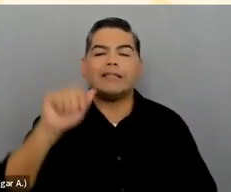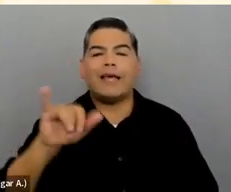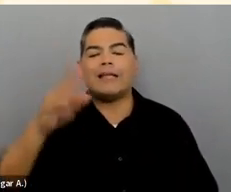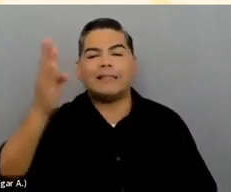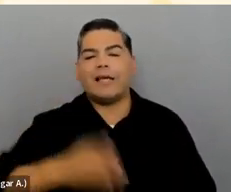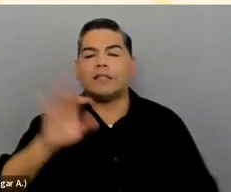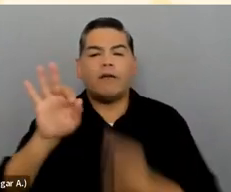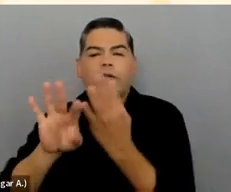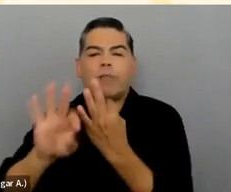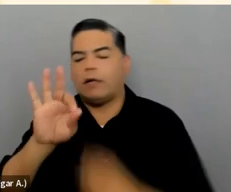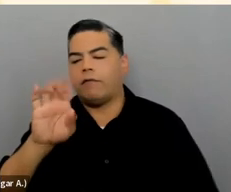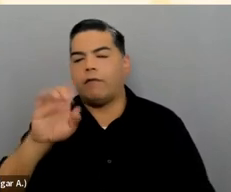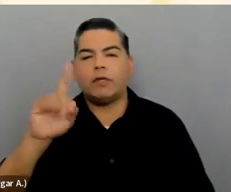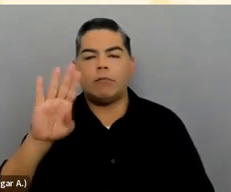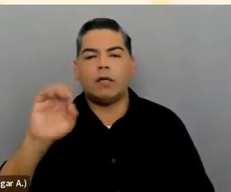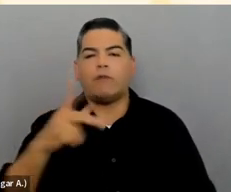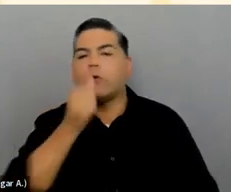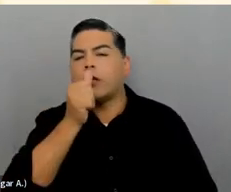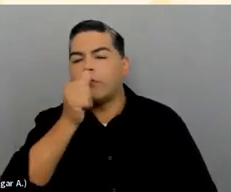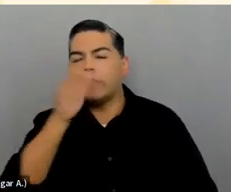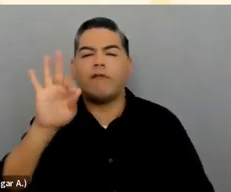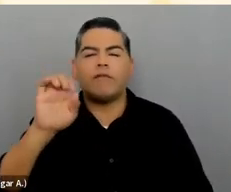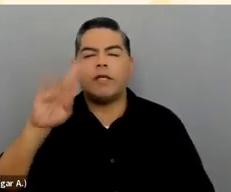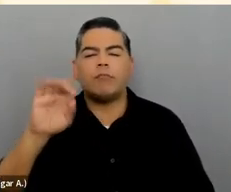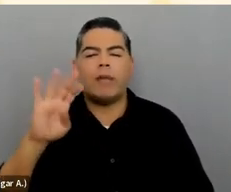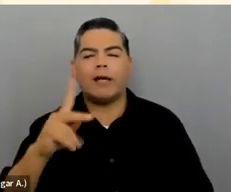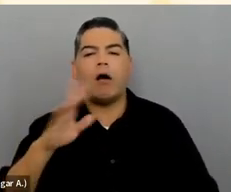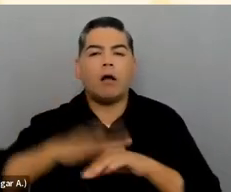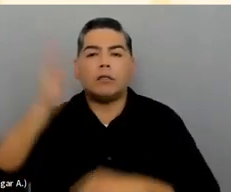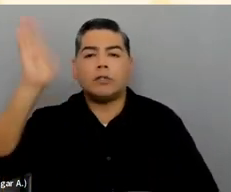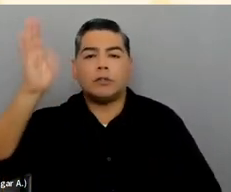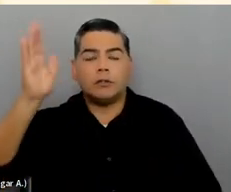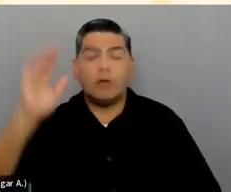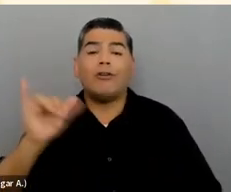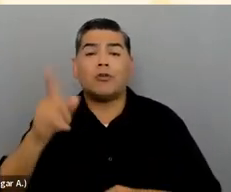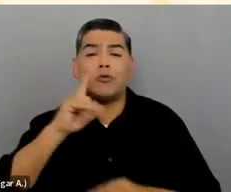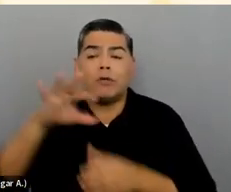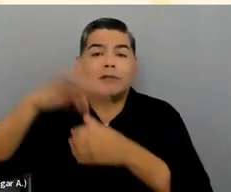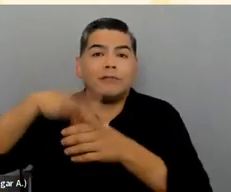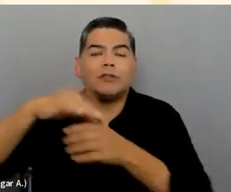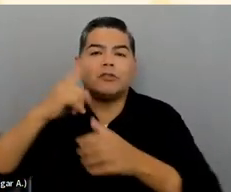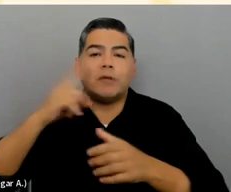to provide anonymous feedback to our speakers on their presentations, and you can enter to win a t-shirt while you're there.